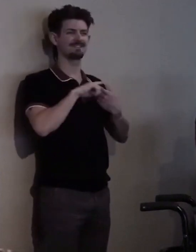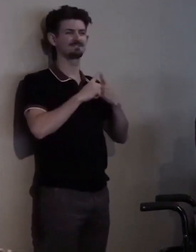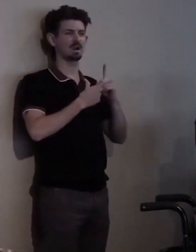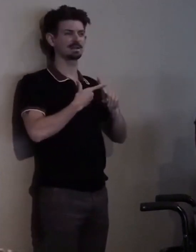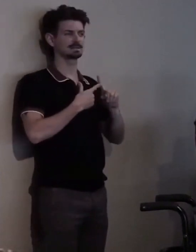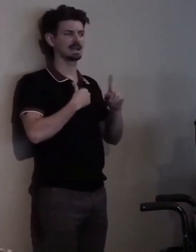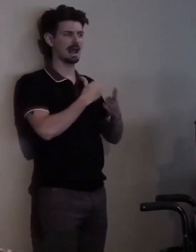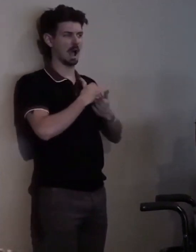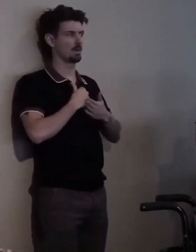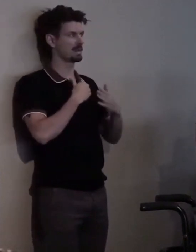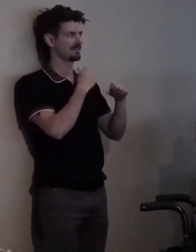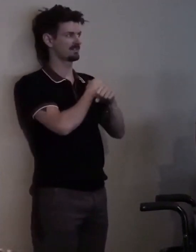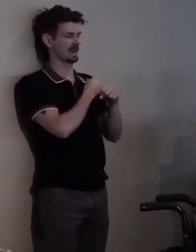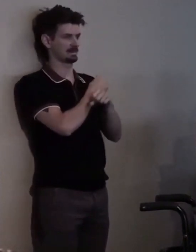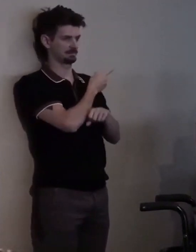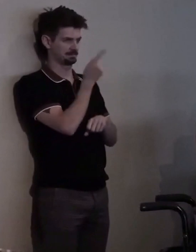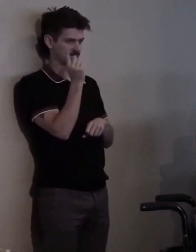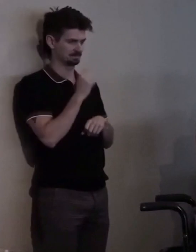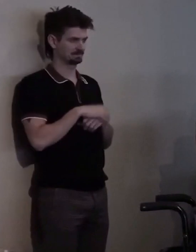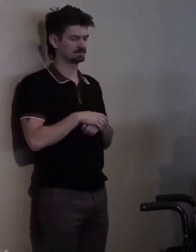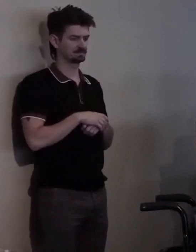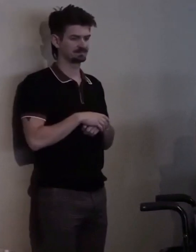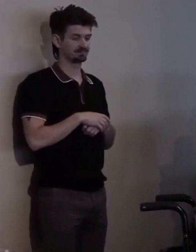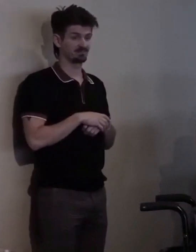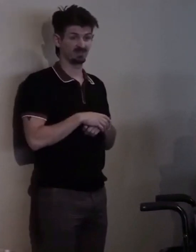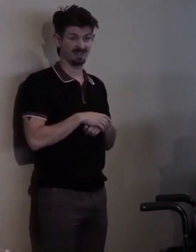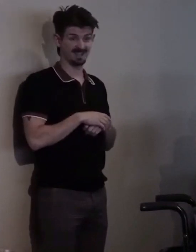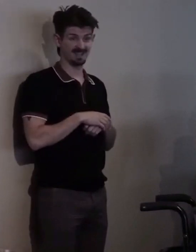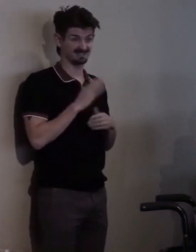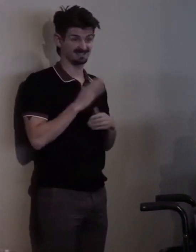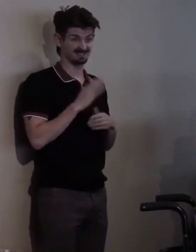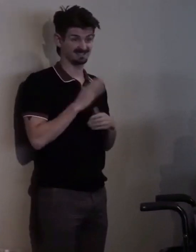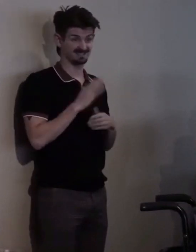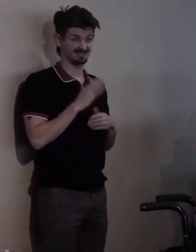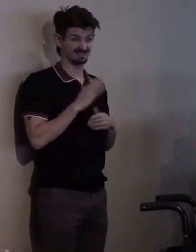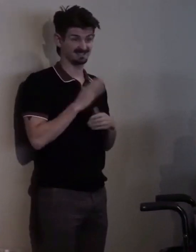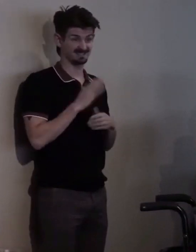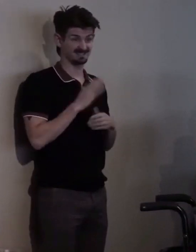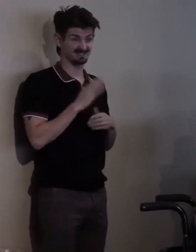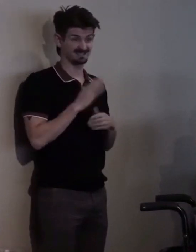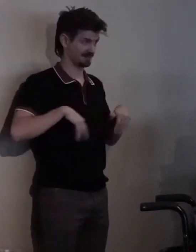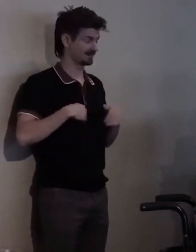And I haven't really stopped. And I'm going to give you a little clue...